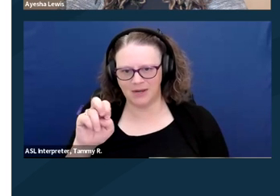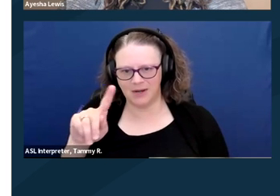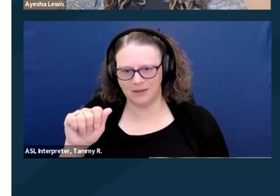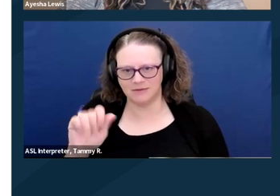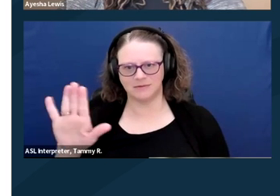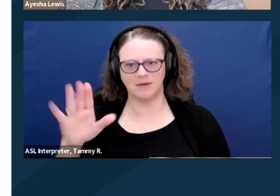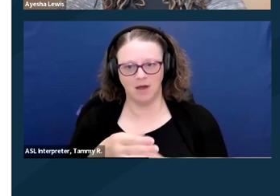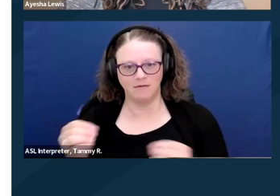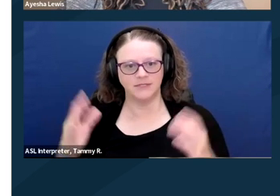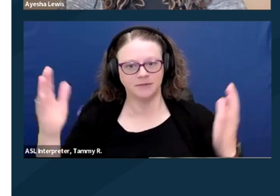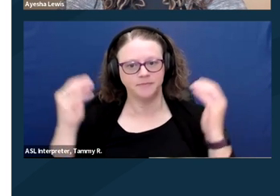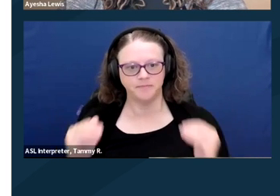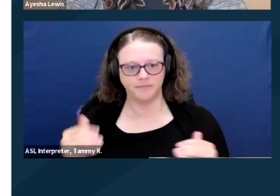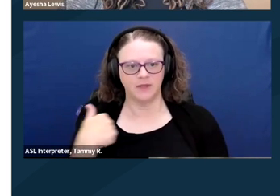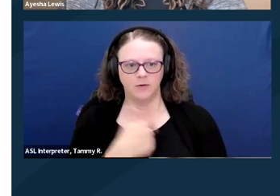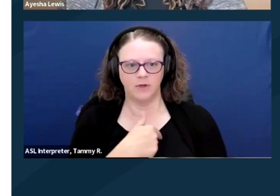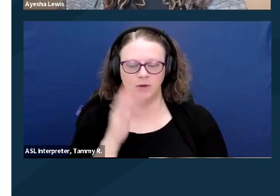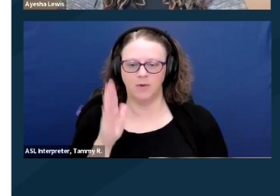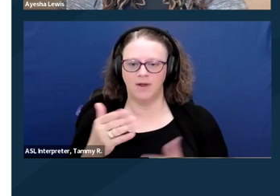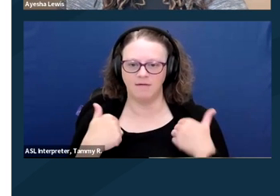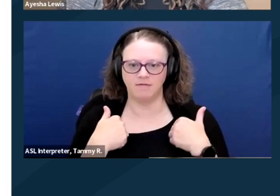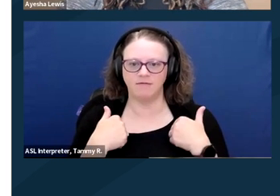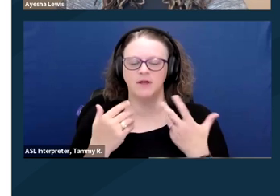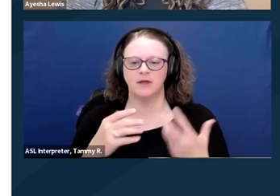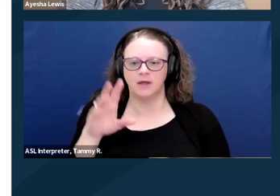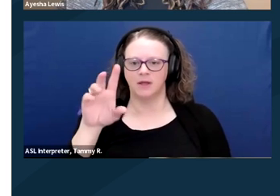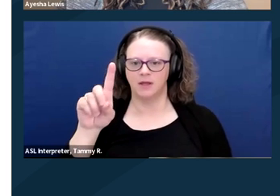Next, we are going to have Darcy Milburn.